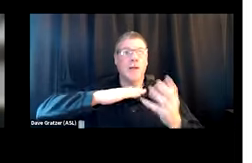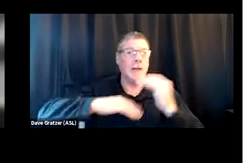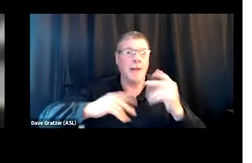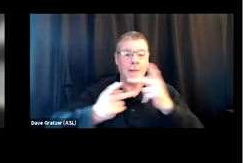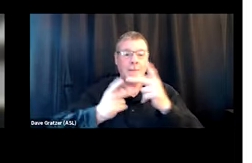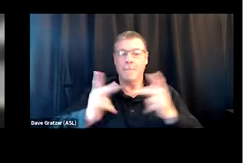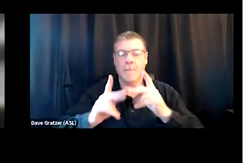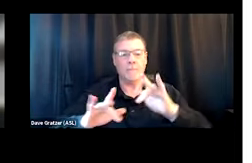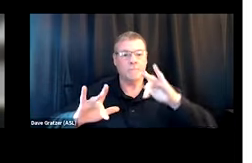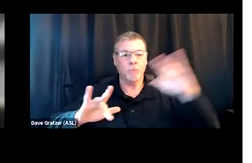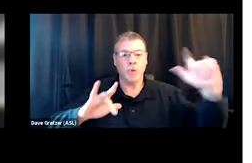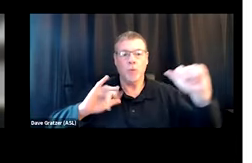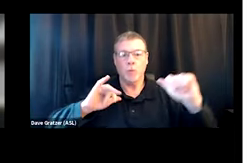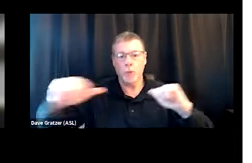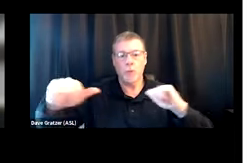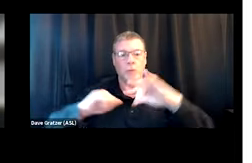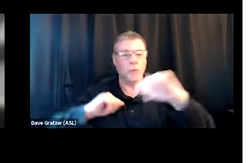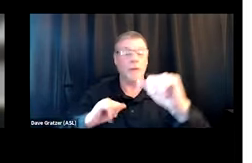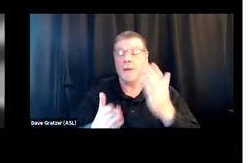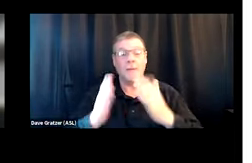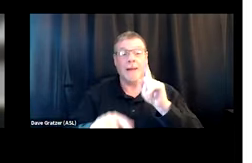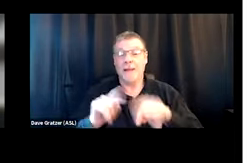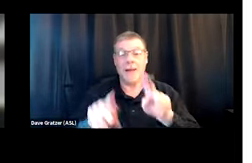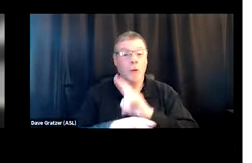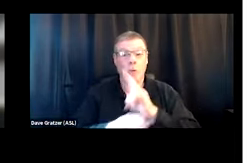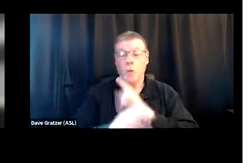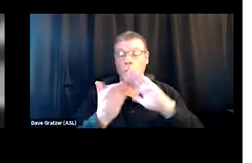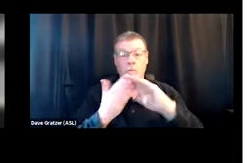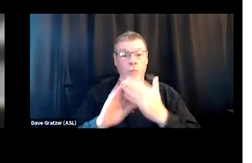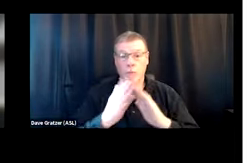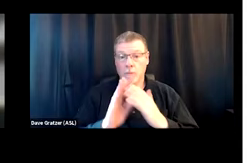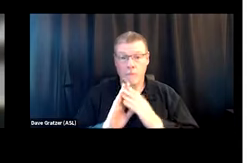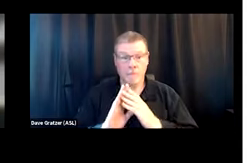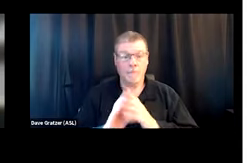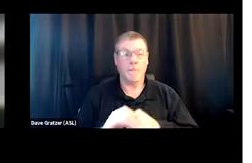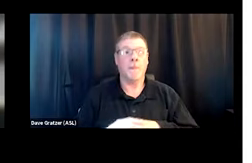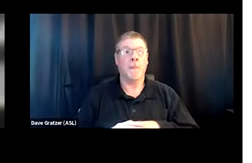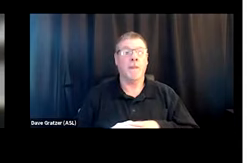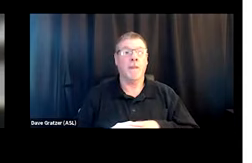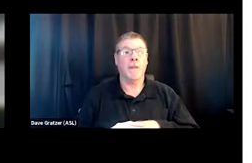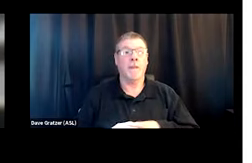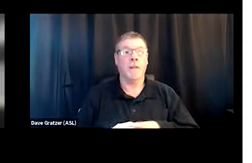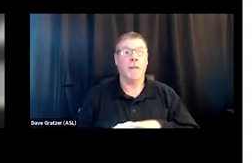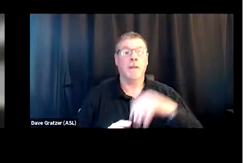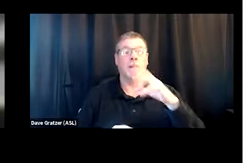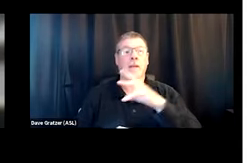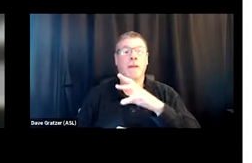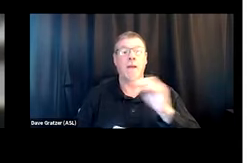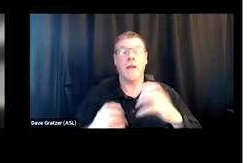and so people may not be able to use in community. Also with the emergence of fentanyl